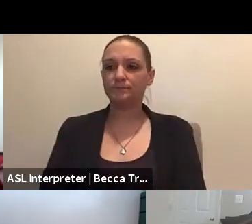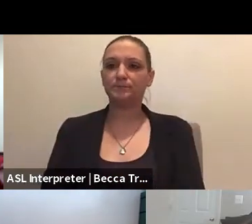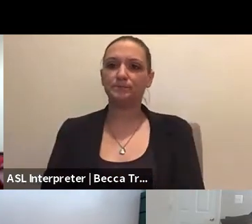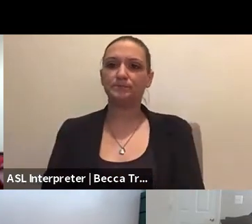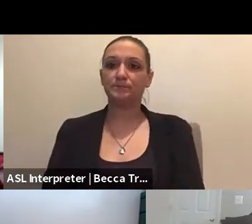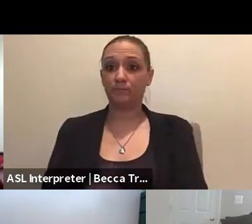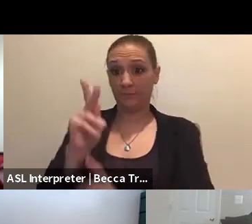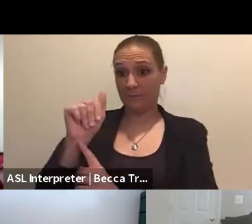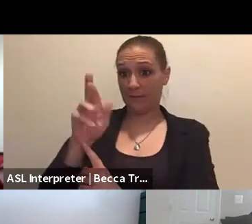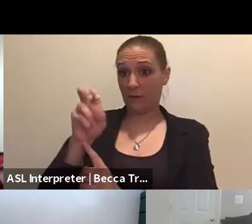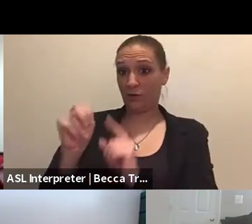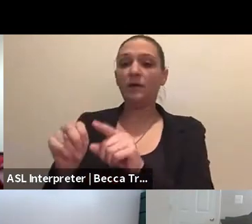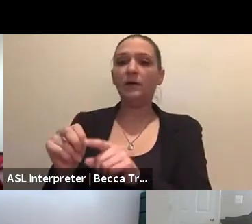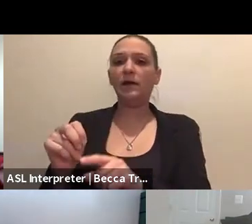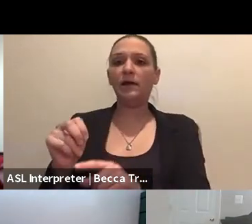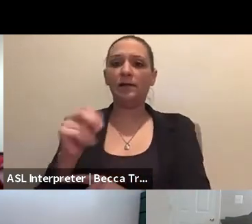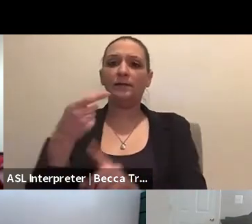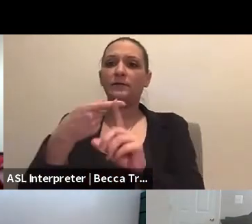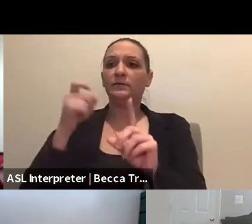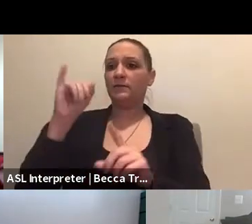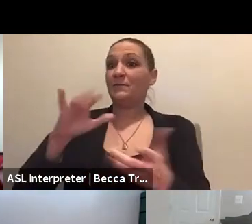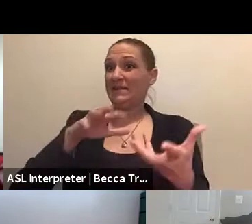And from that Disaster Mental Health perspective,